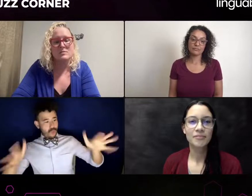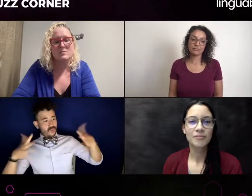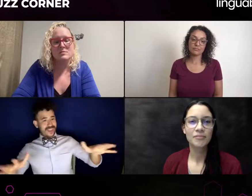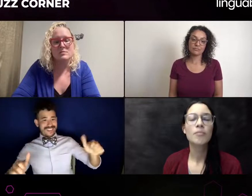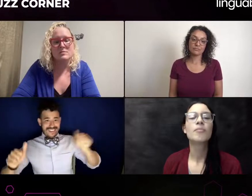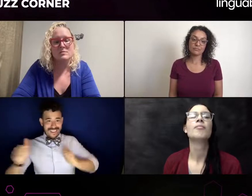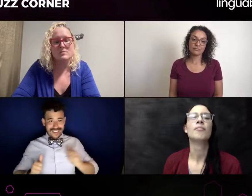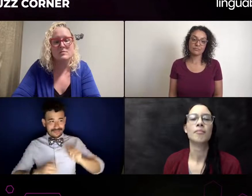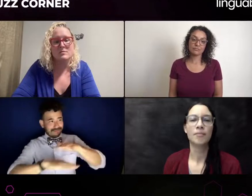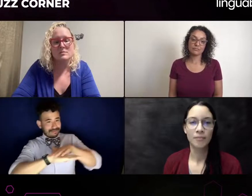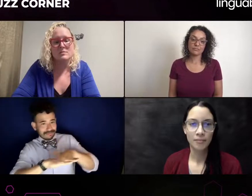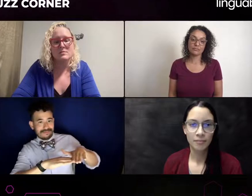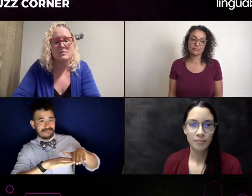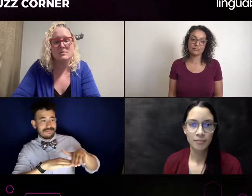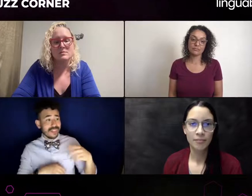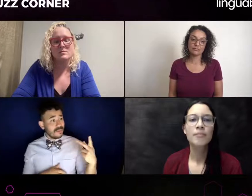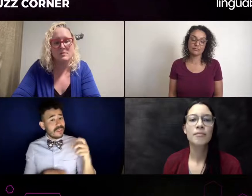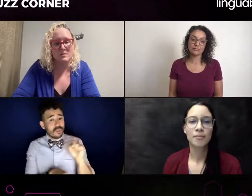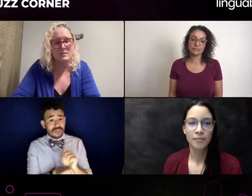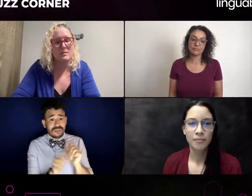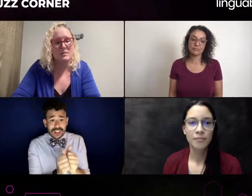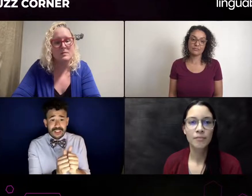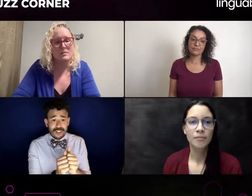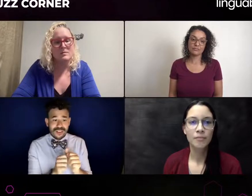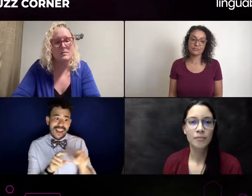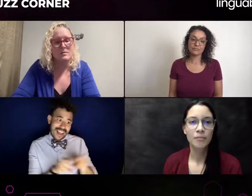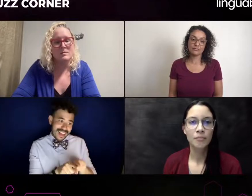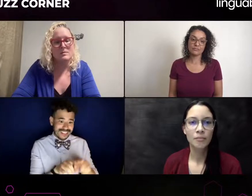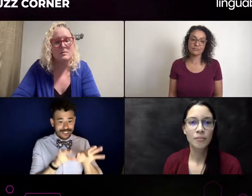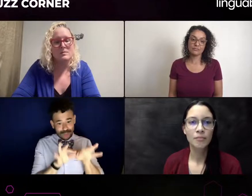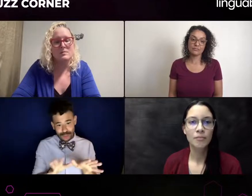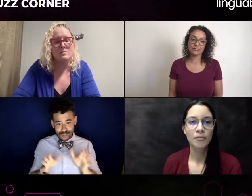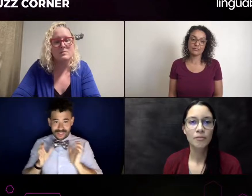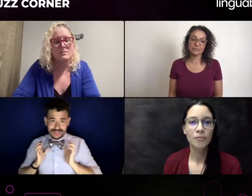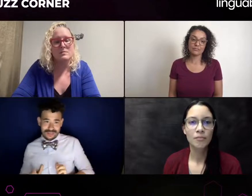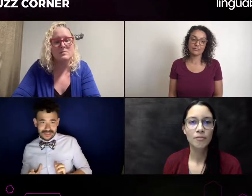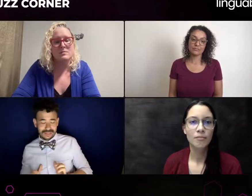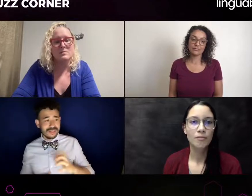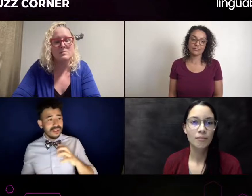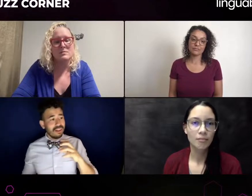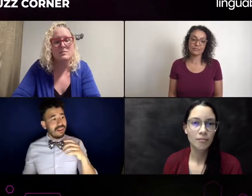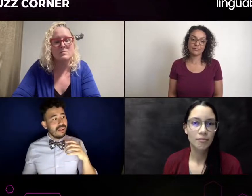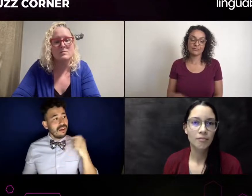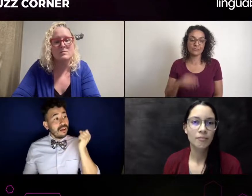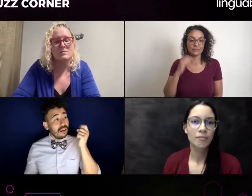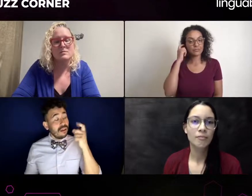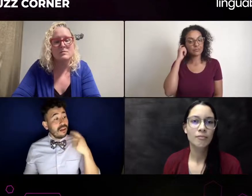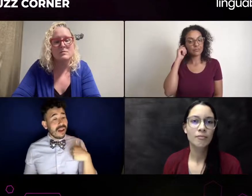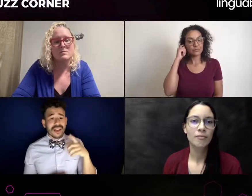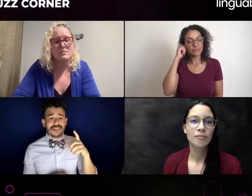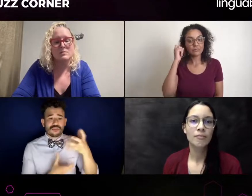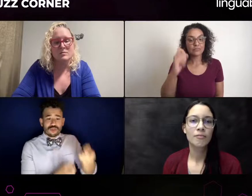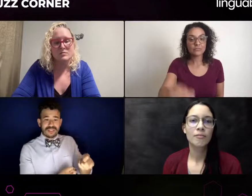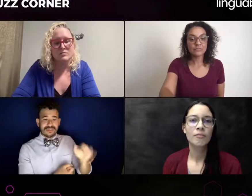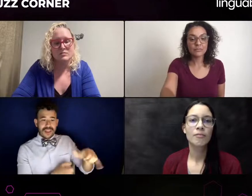I've been enjoying this discussion, talking about ethics. And you mentioned if the interpreter